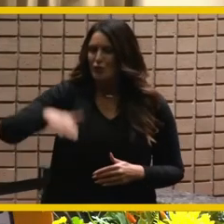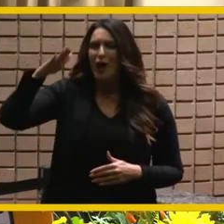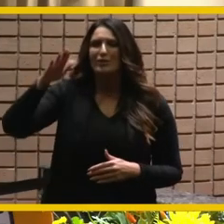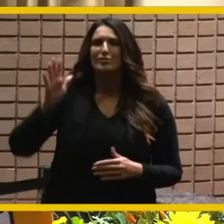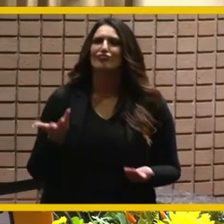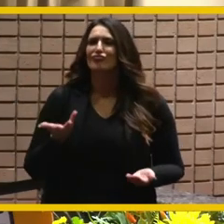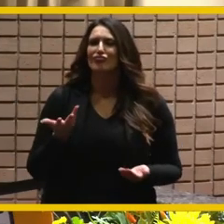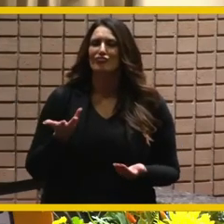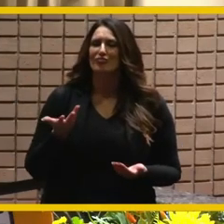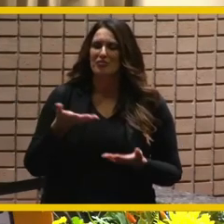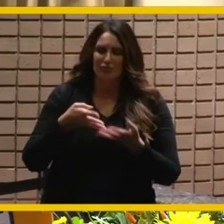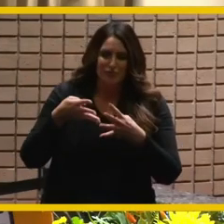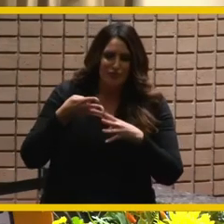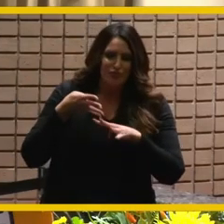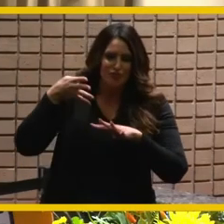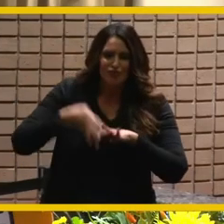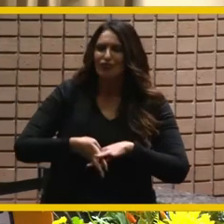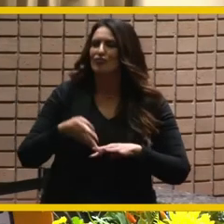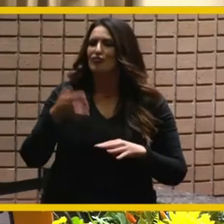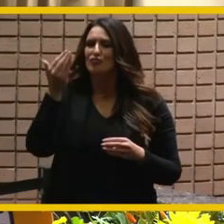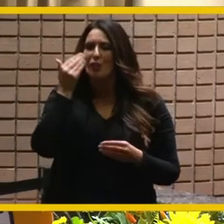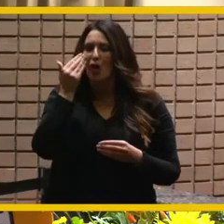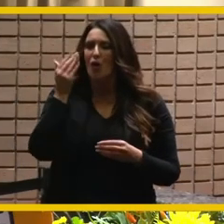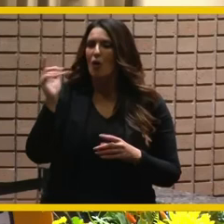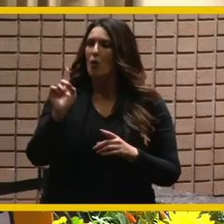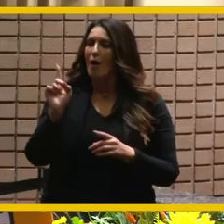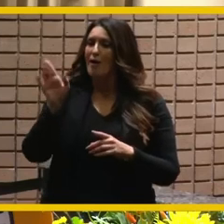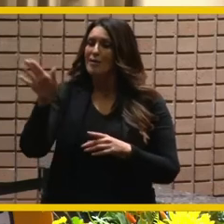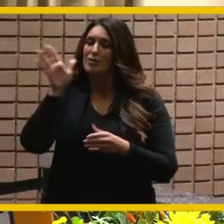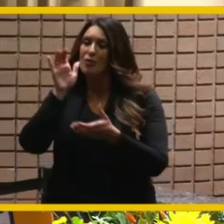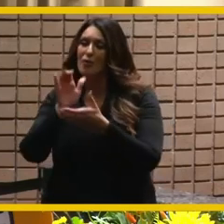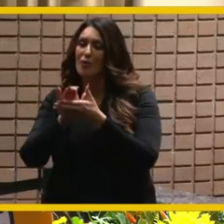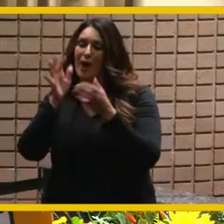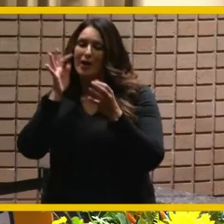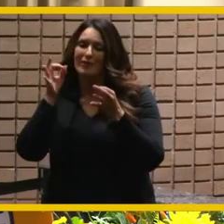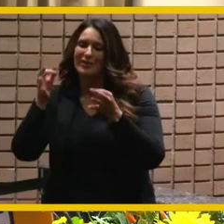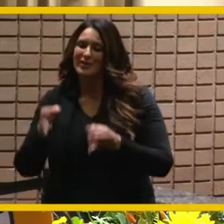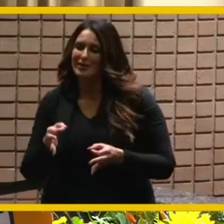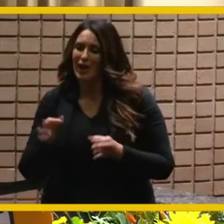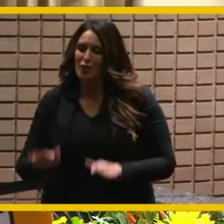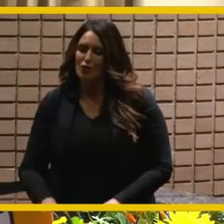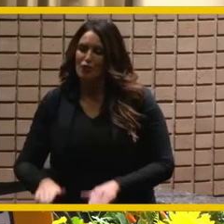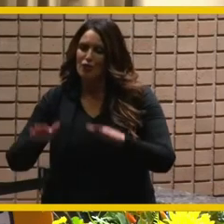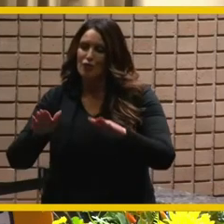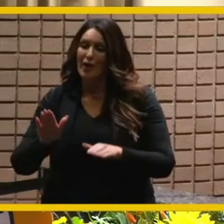the place where he and judy chose to raise their girls as generations of baileys have before